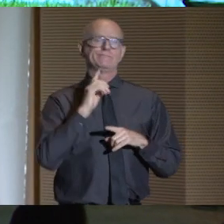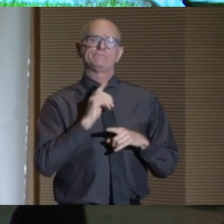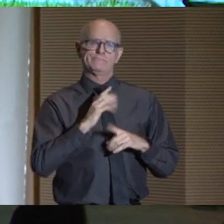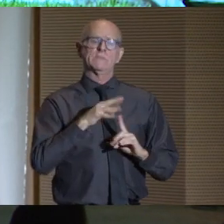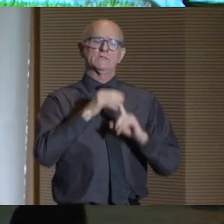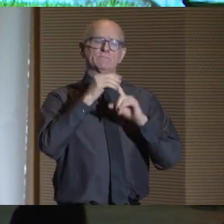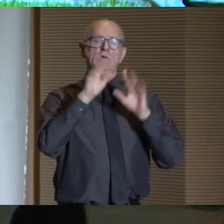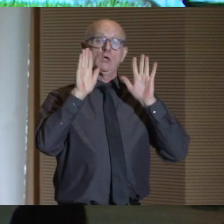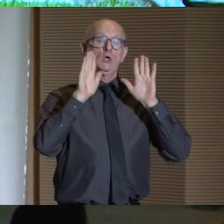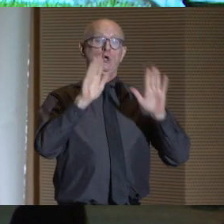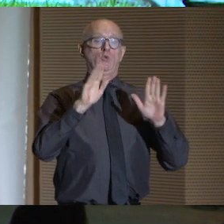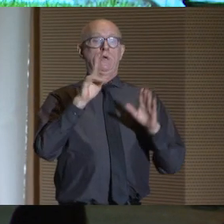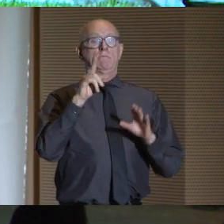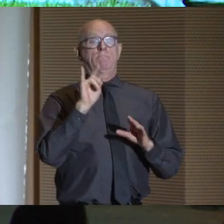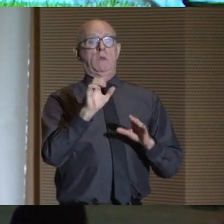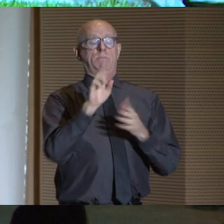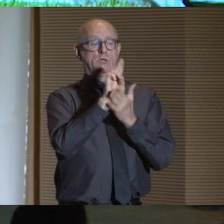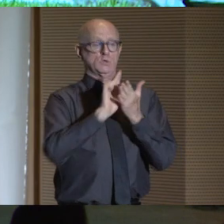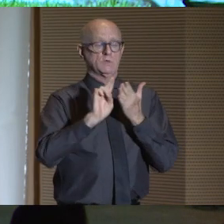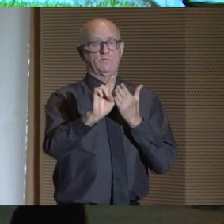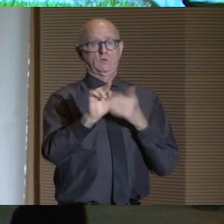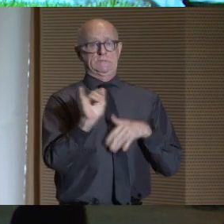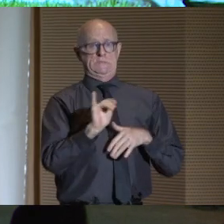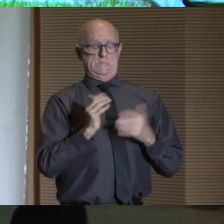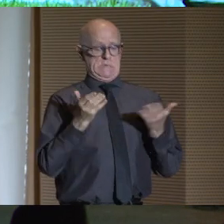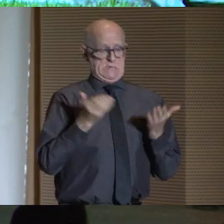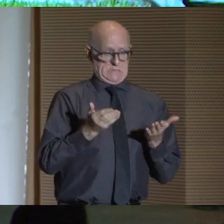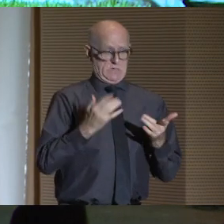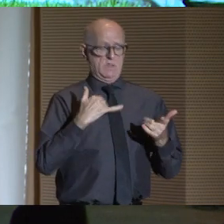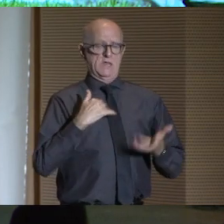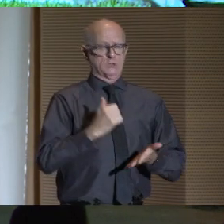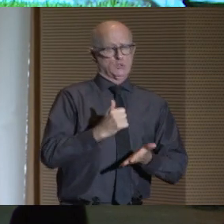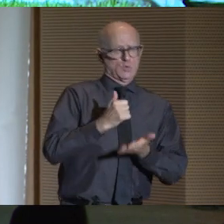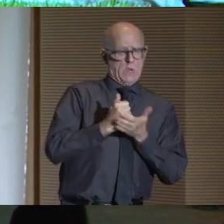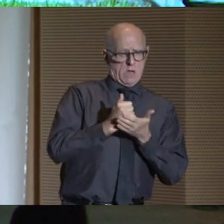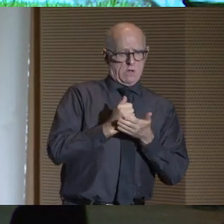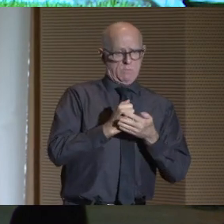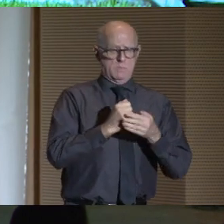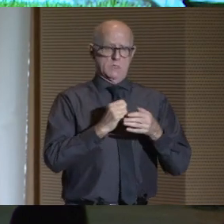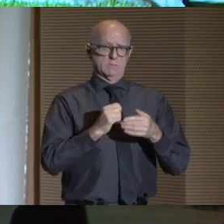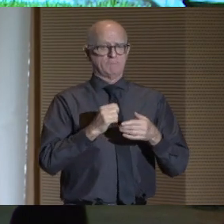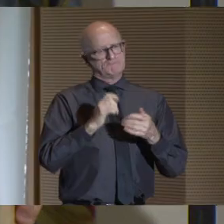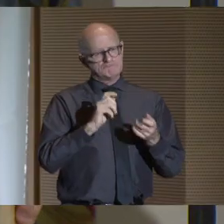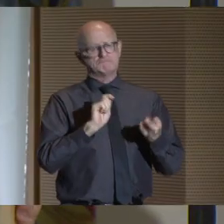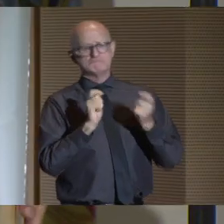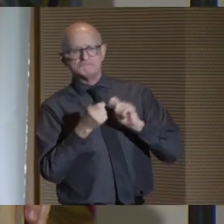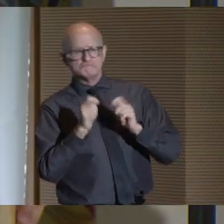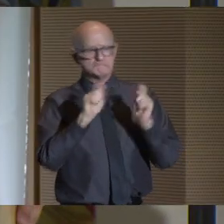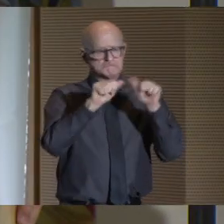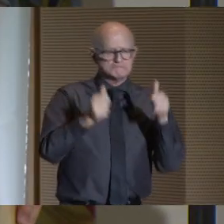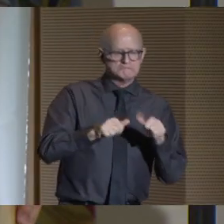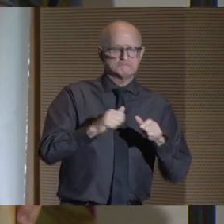especially at a great public university like ours, is to help shape the next generation of citizens.